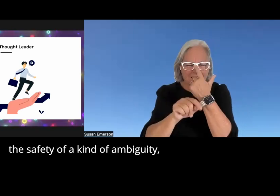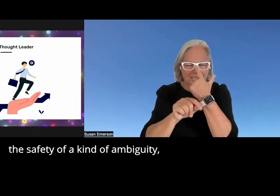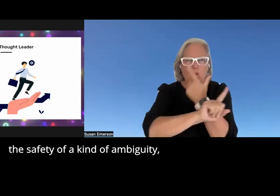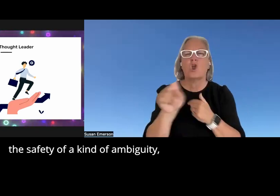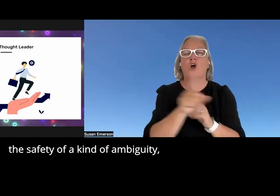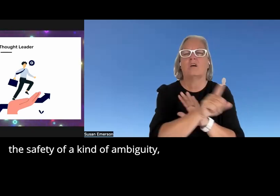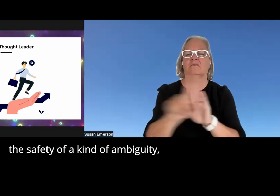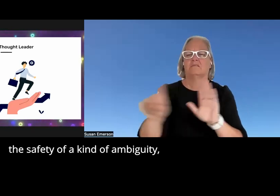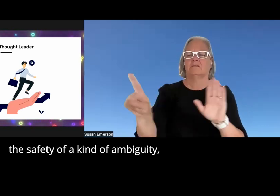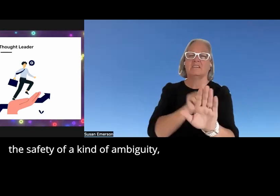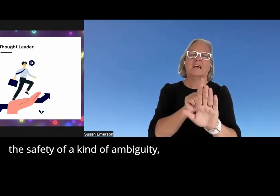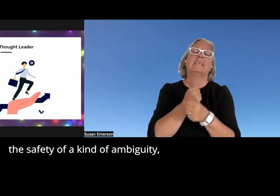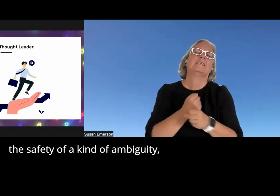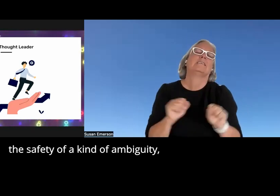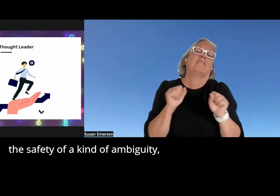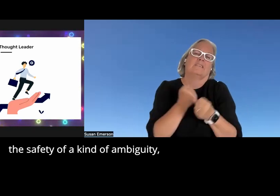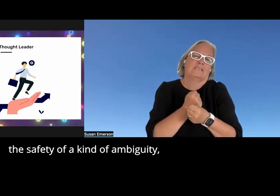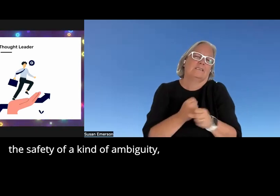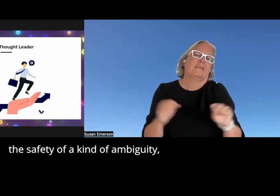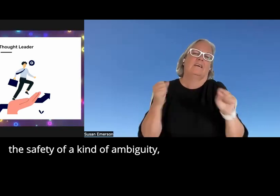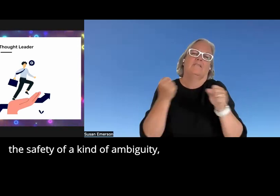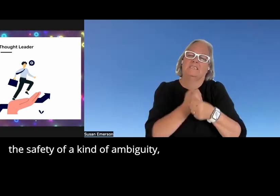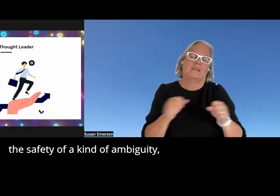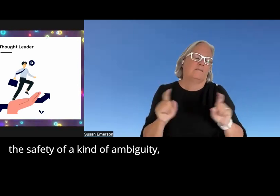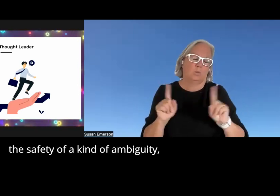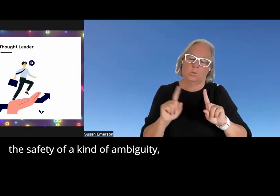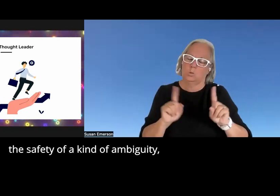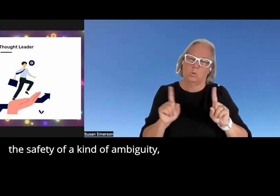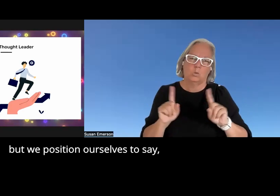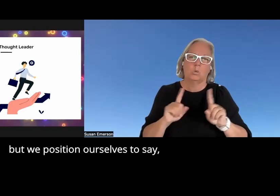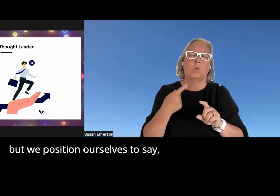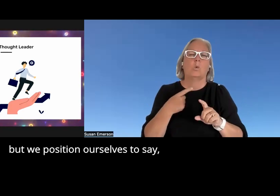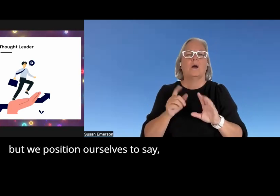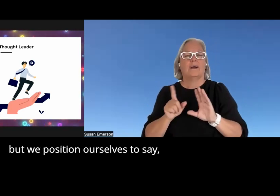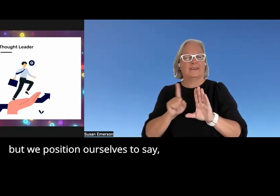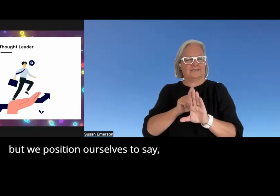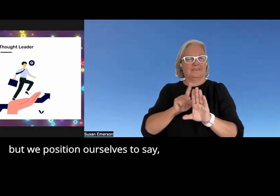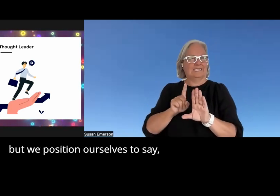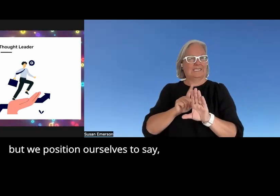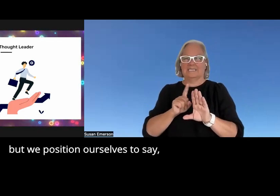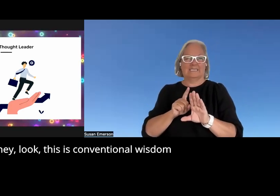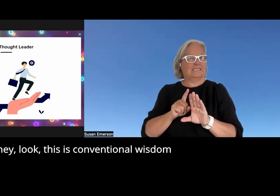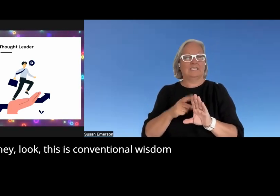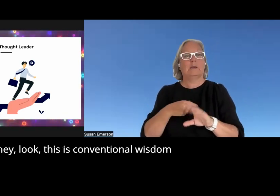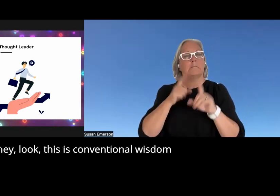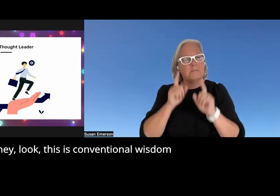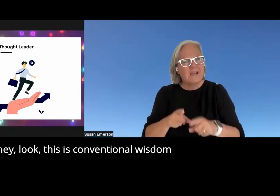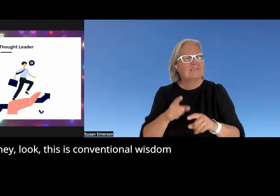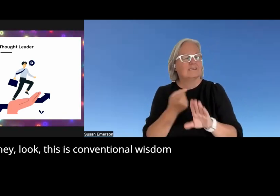safety of uh kind of uh ambiguity but we position ourselves to say hey look this is conventional